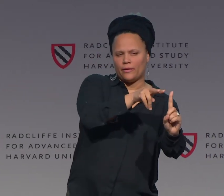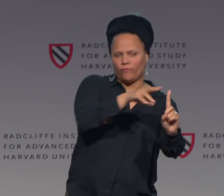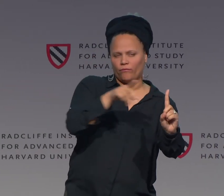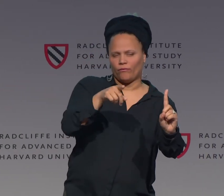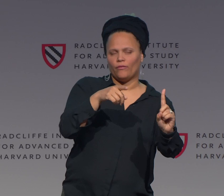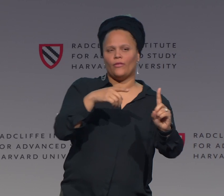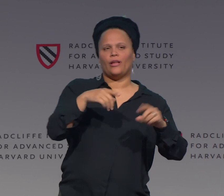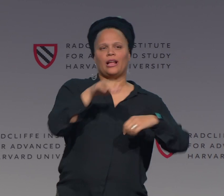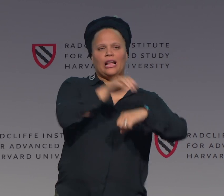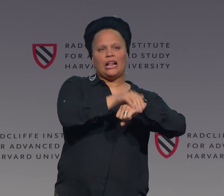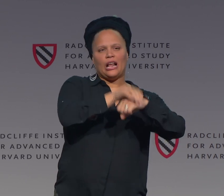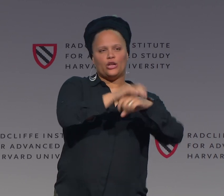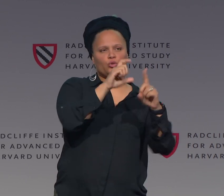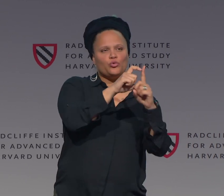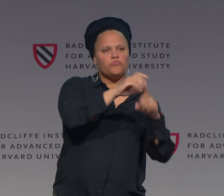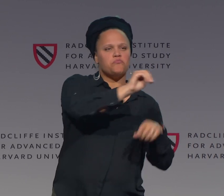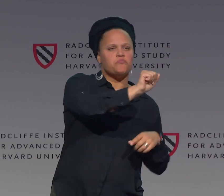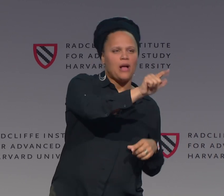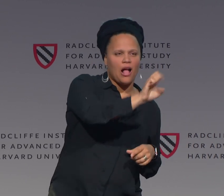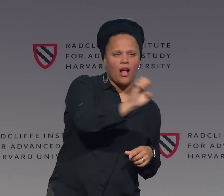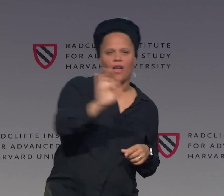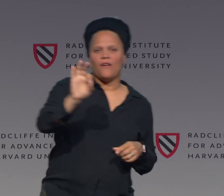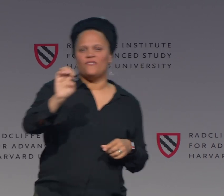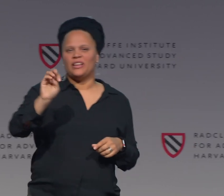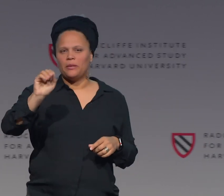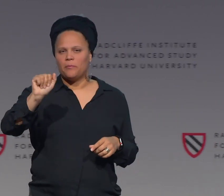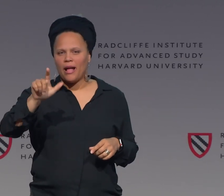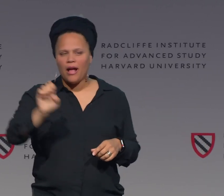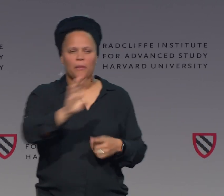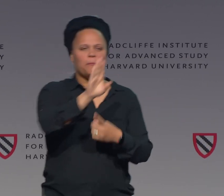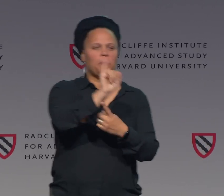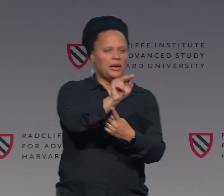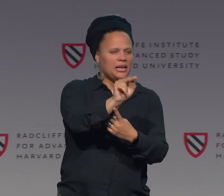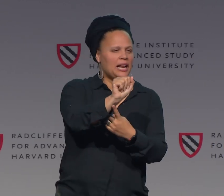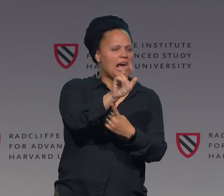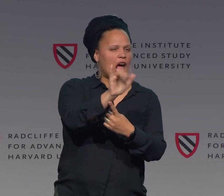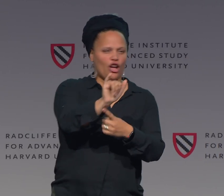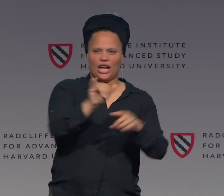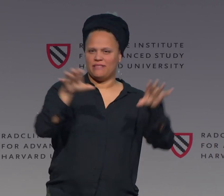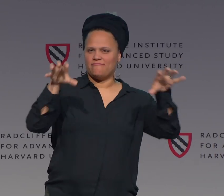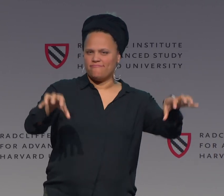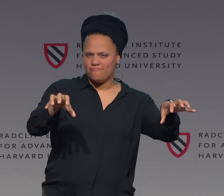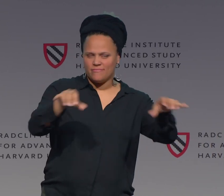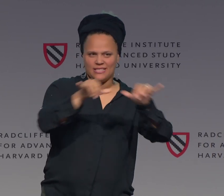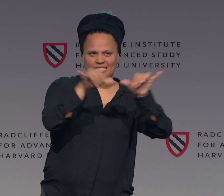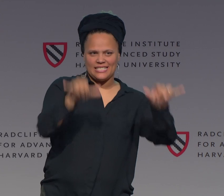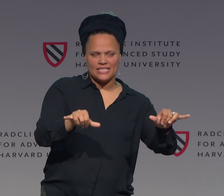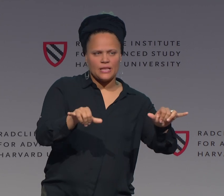From a hearing, non-signing perspective, you have the words male, female, binary.